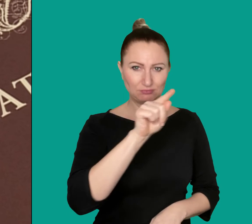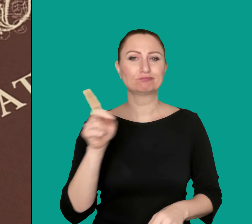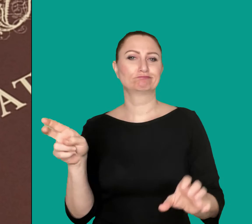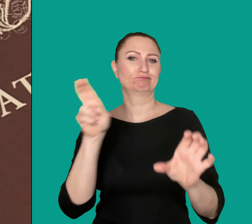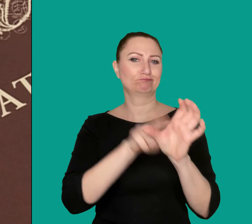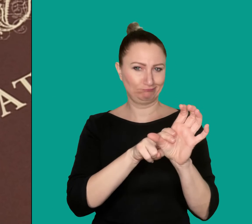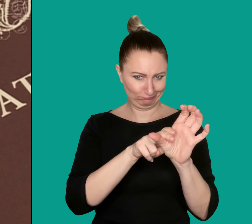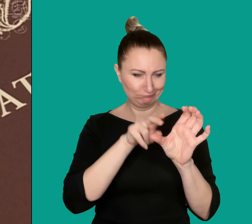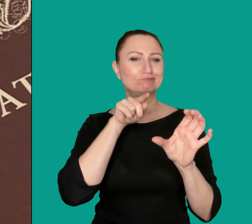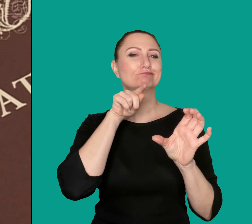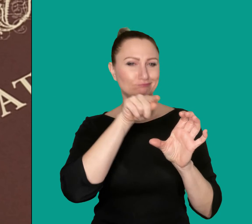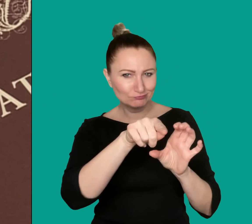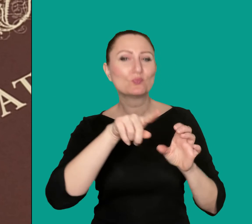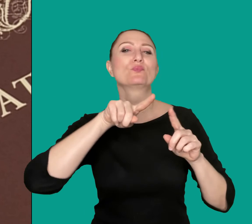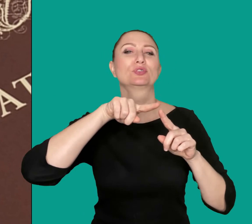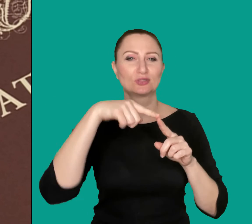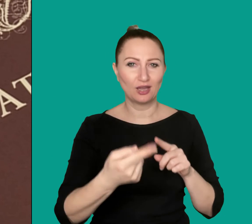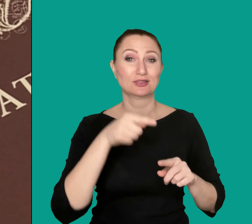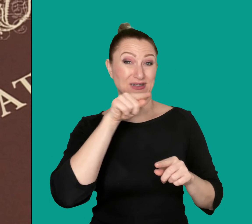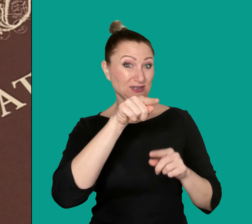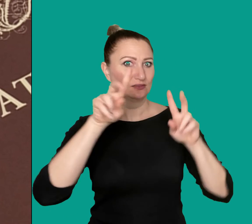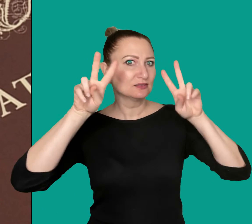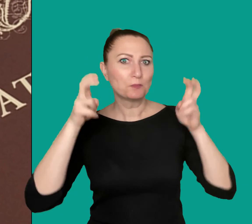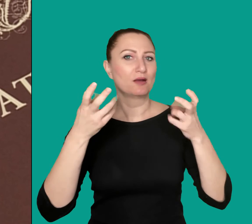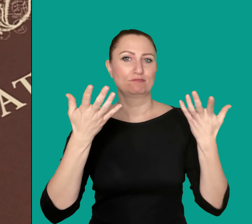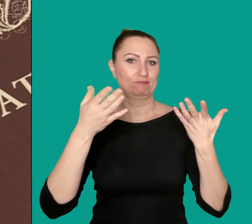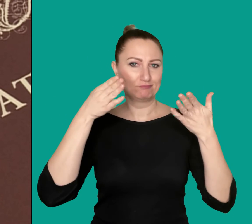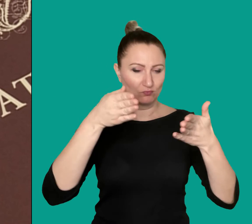he graduated from Charles University with a major in archival science.